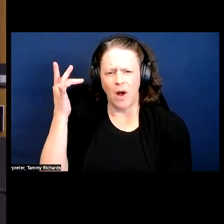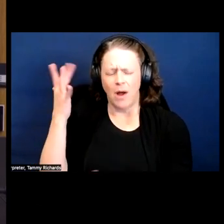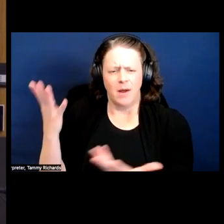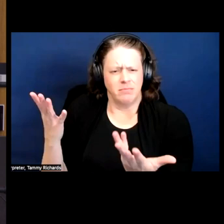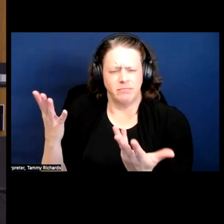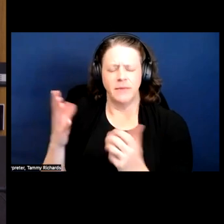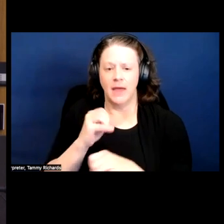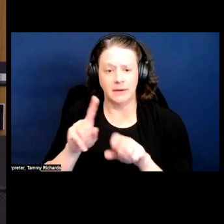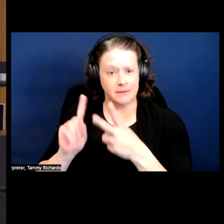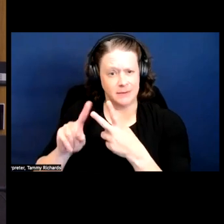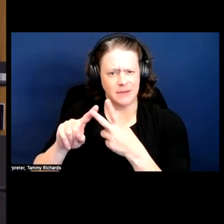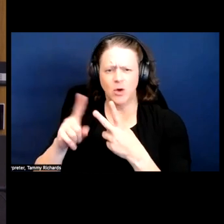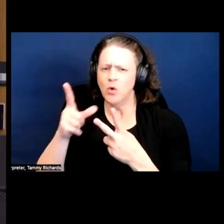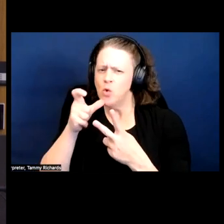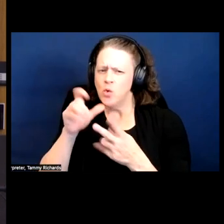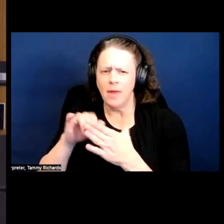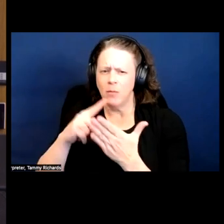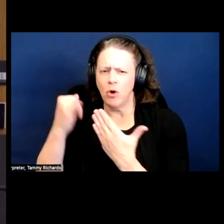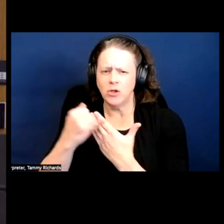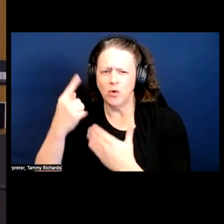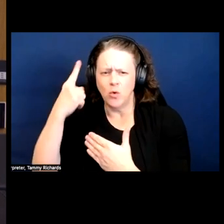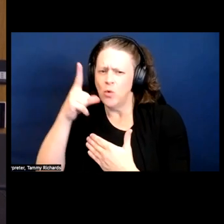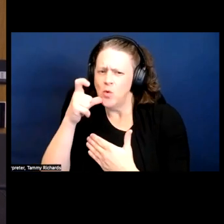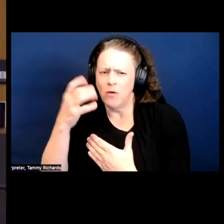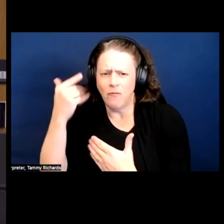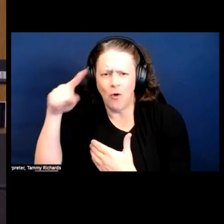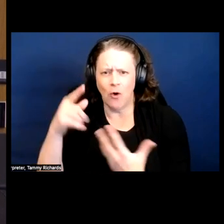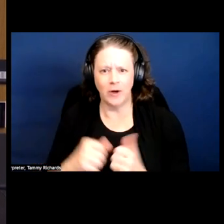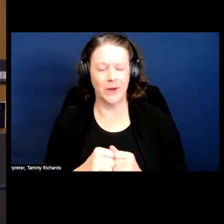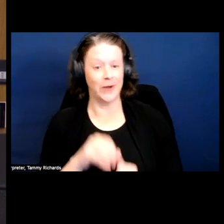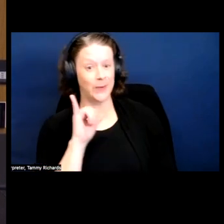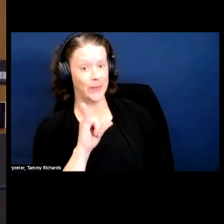And who is it for? DR. All right. Oh, yeah, there we go. Hi, y'all!